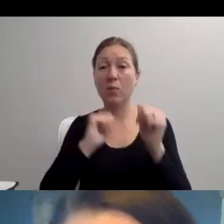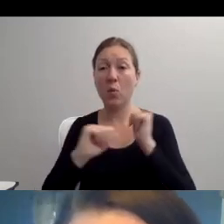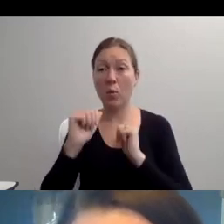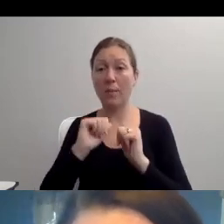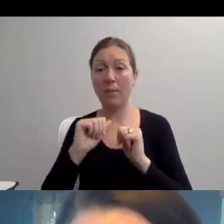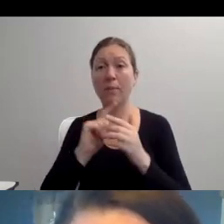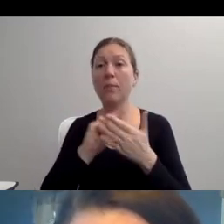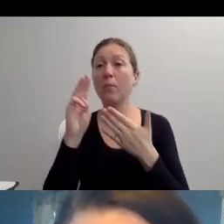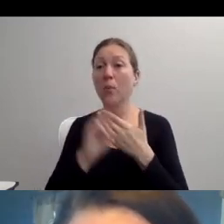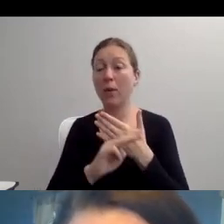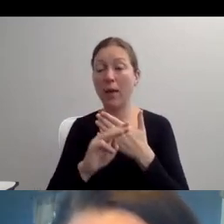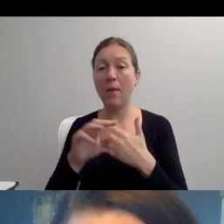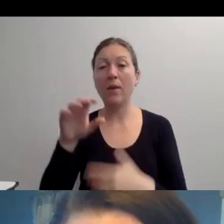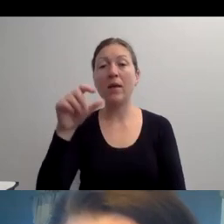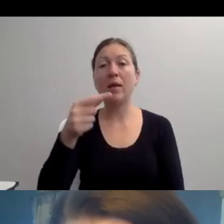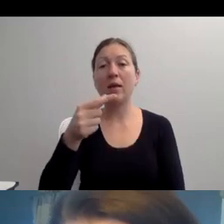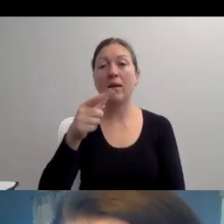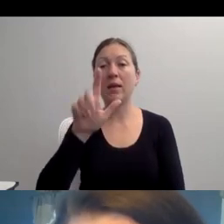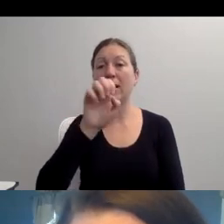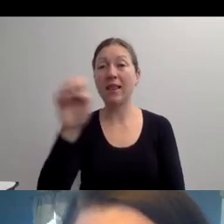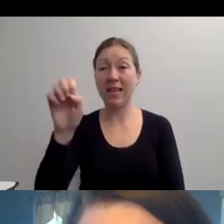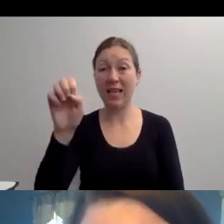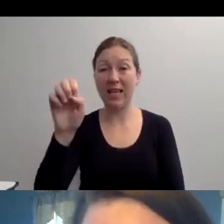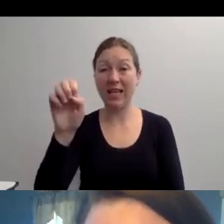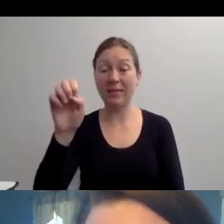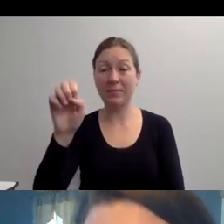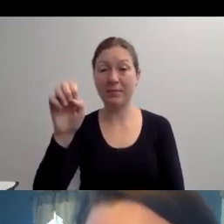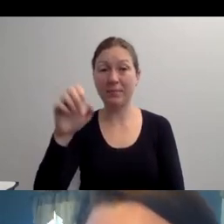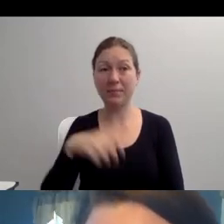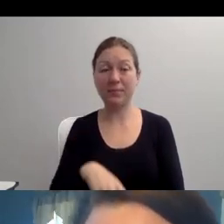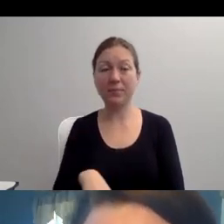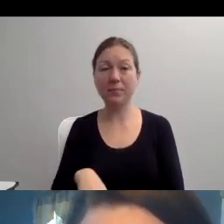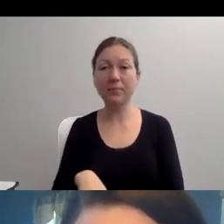WHY DO WE CONTINUE TO BE SO CLUMSY AND AWKWARD WHEN IT COMES TO APPROACHING AND WRITING ABOUT